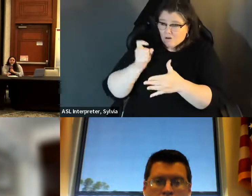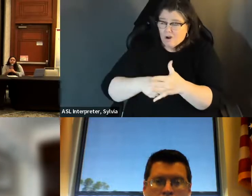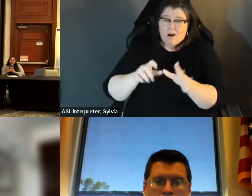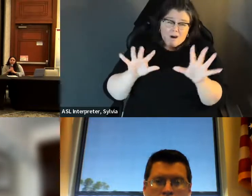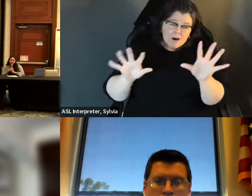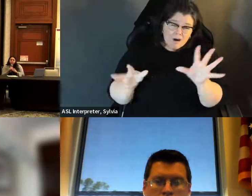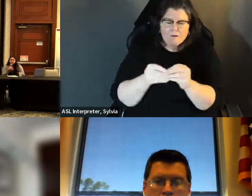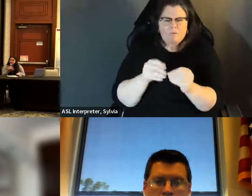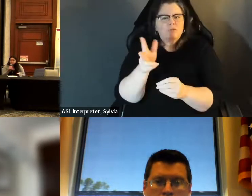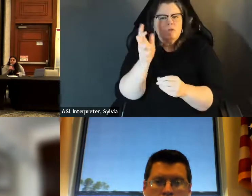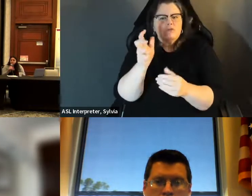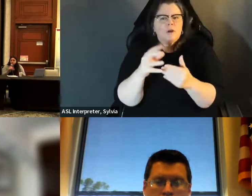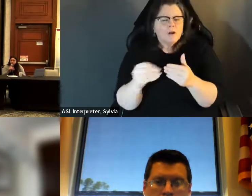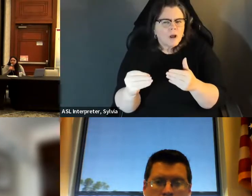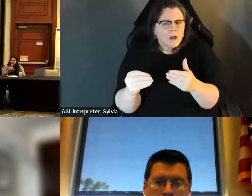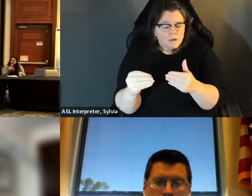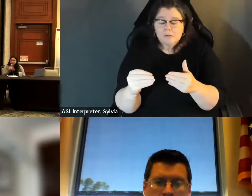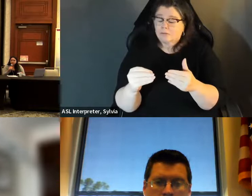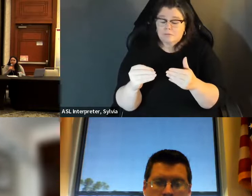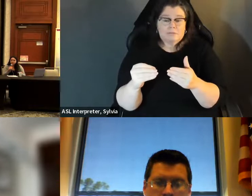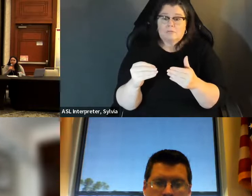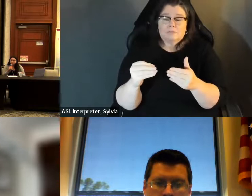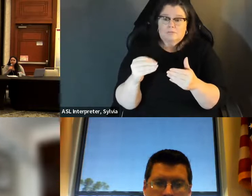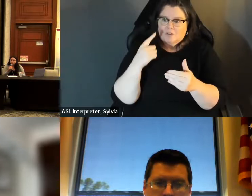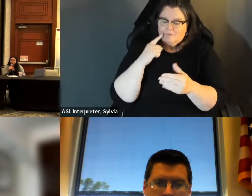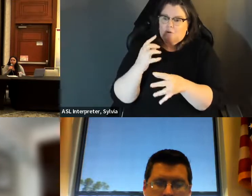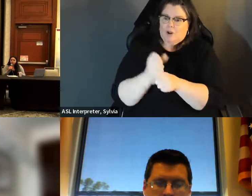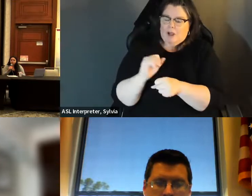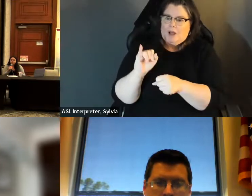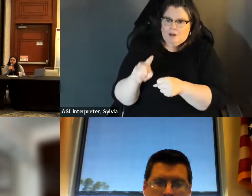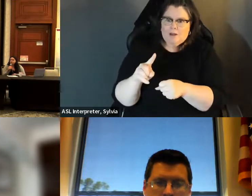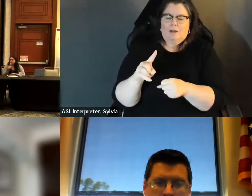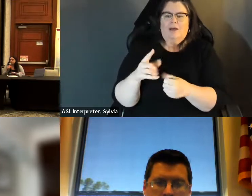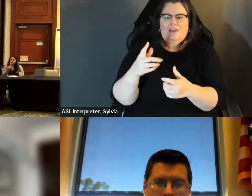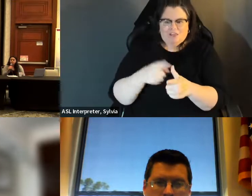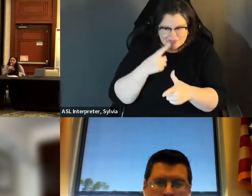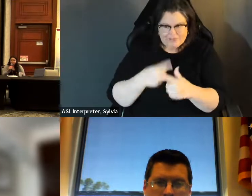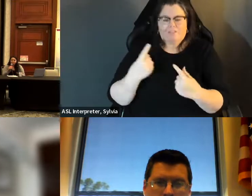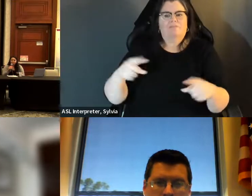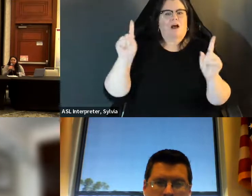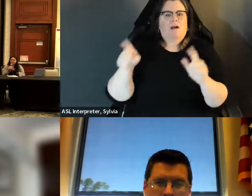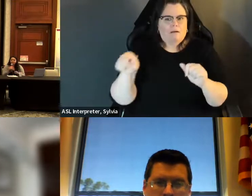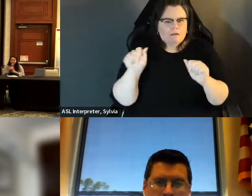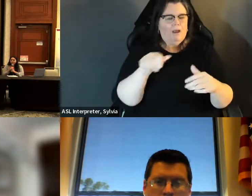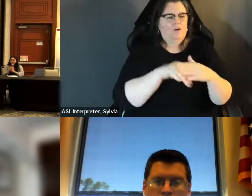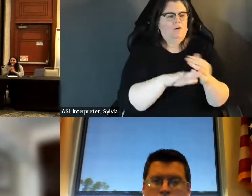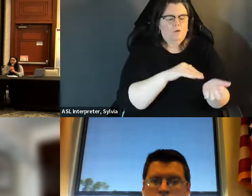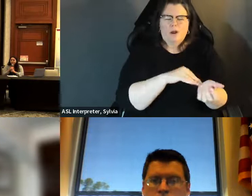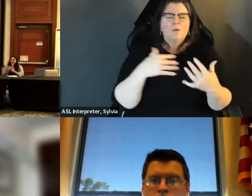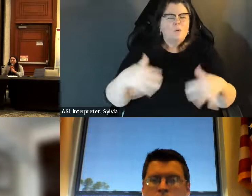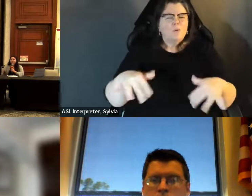two marriage certificates from Pennsylvania. Overall, her process ended up costs over $ 300. It's an incredibly